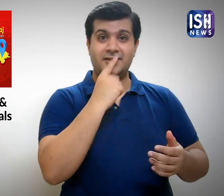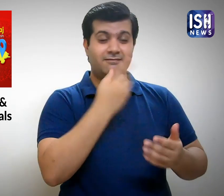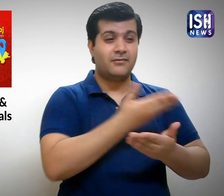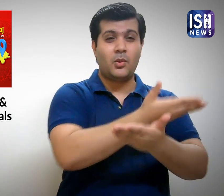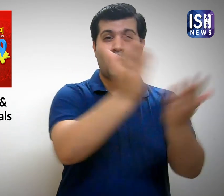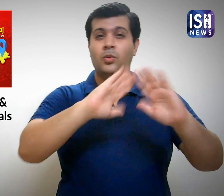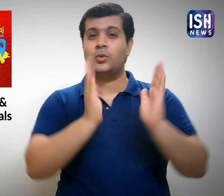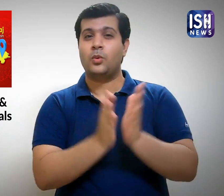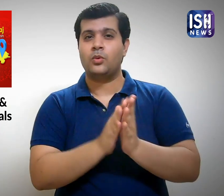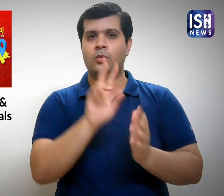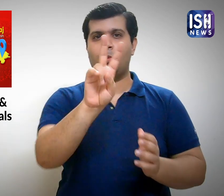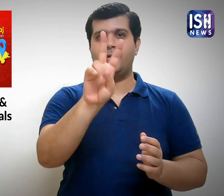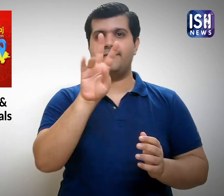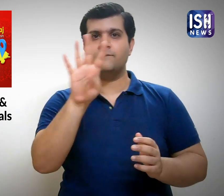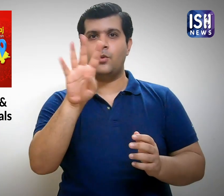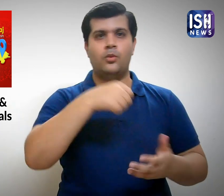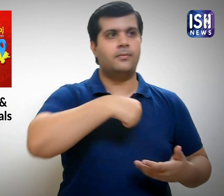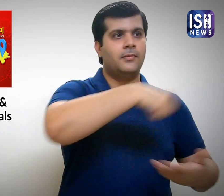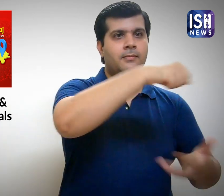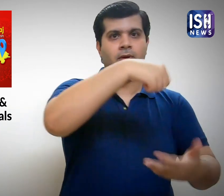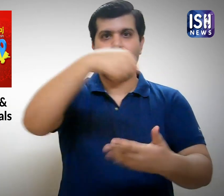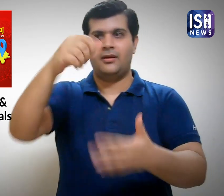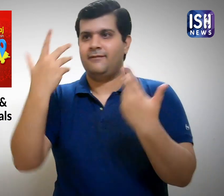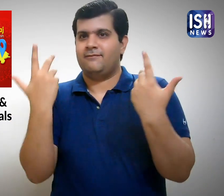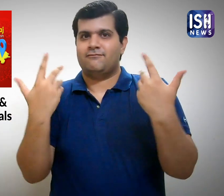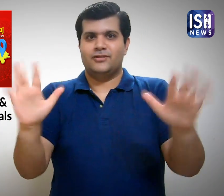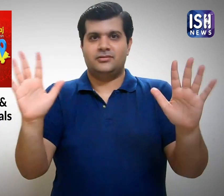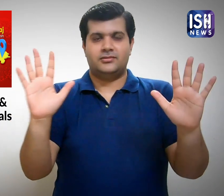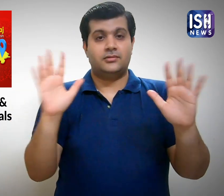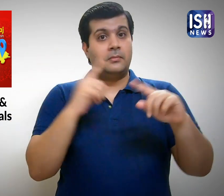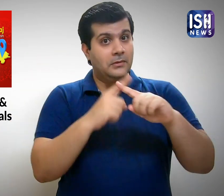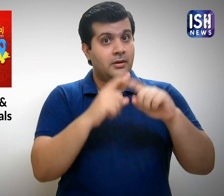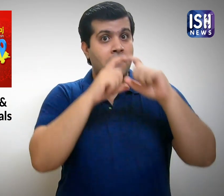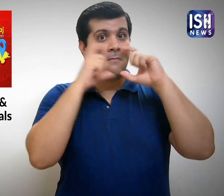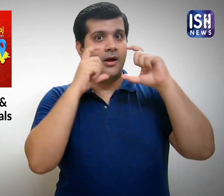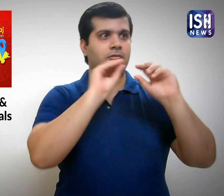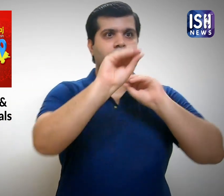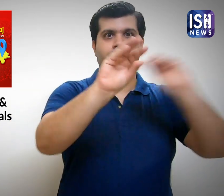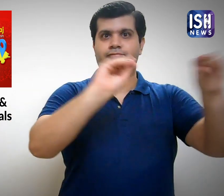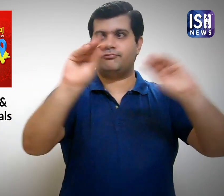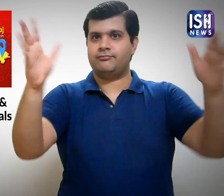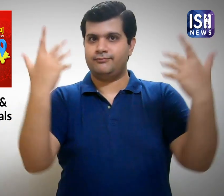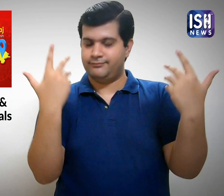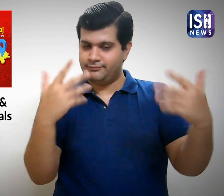They distributed food packages including masks to 24 Deaf individuals.